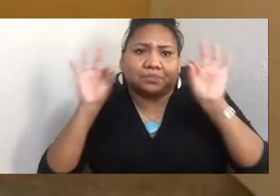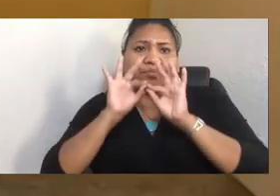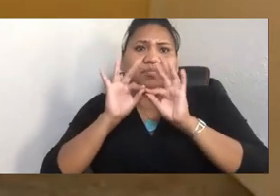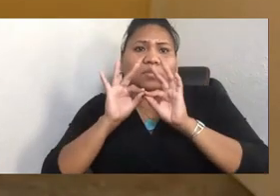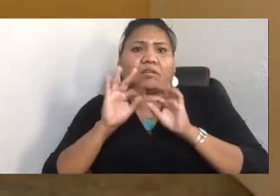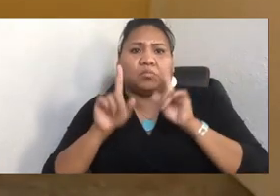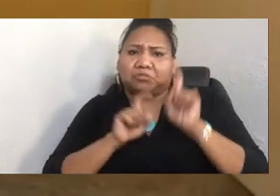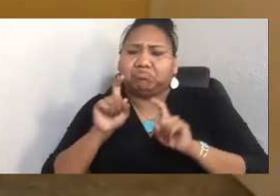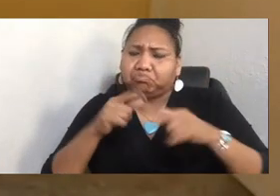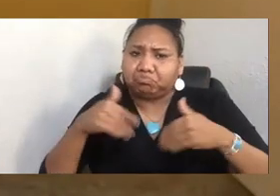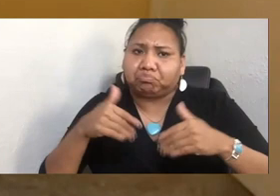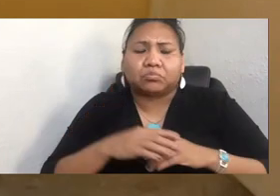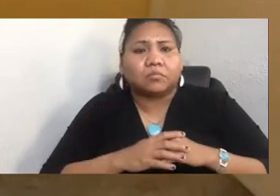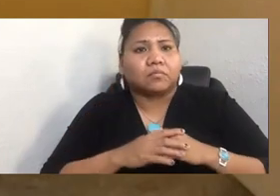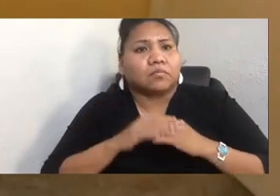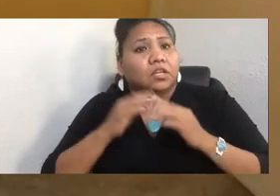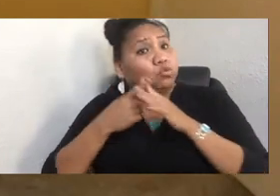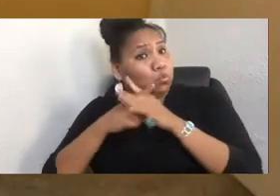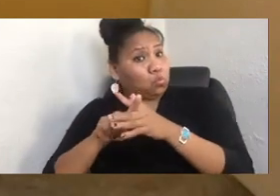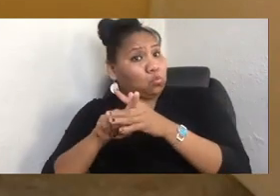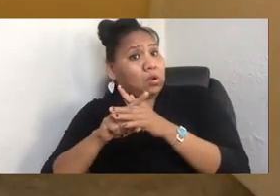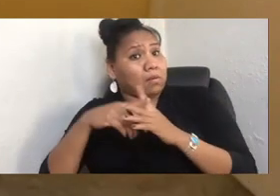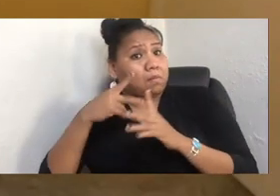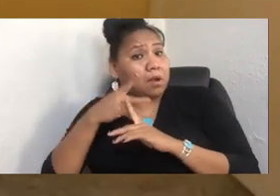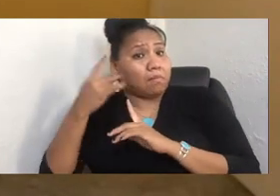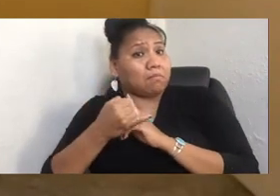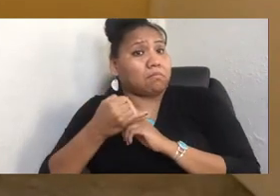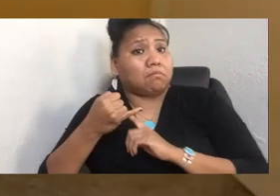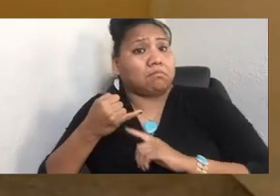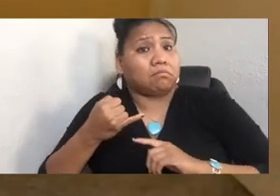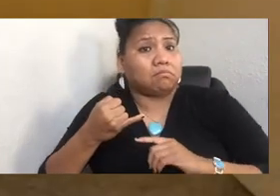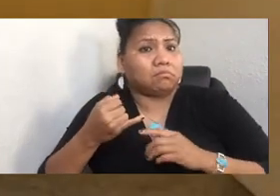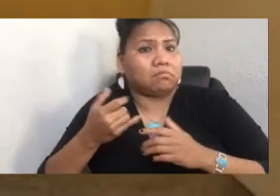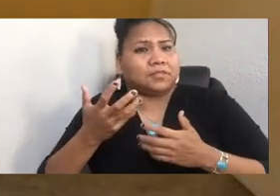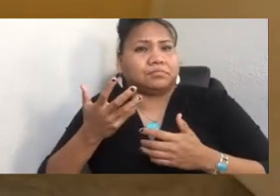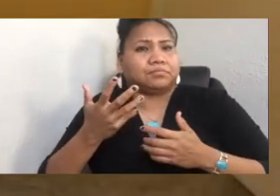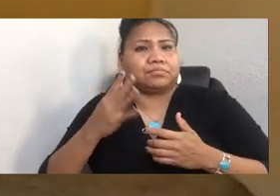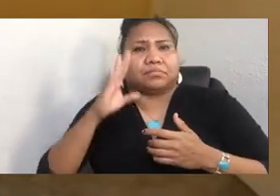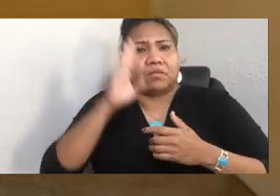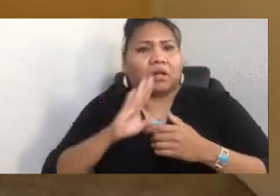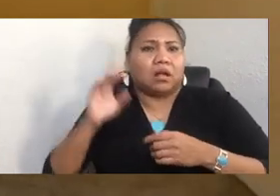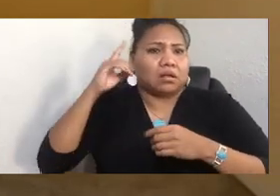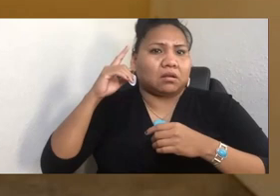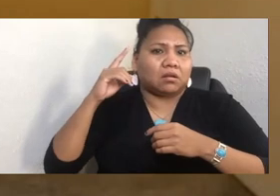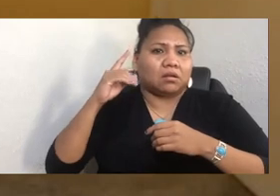I honestly didn't think that it would ever get funded. So when I was starting the project,